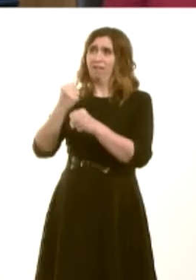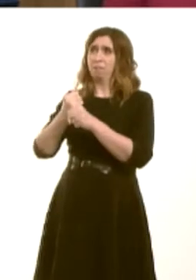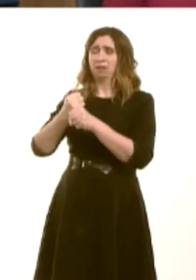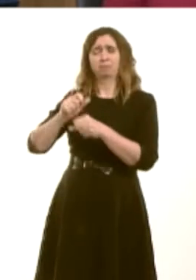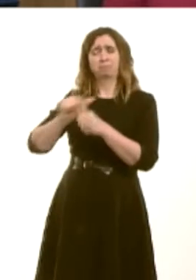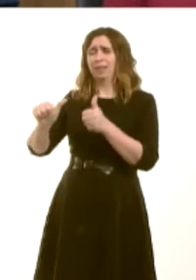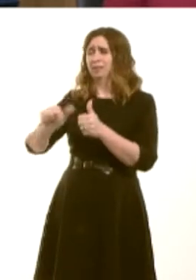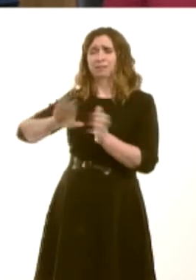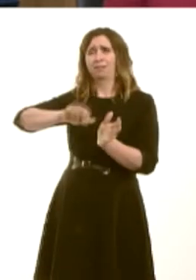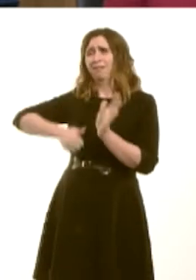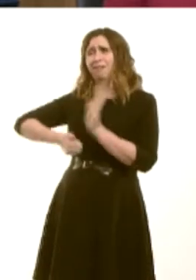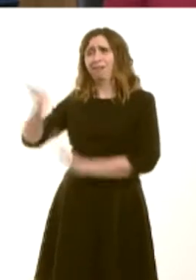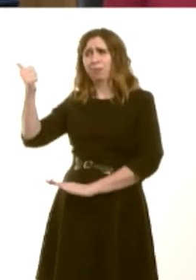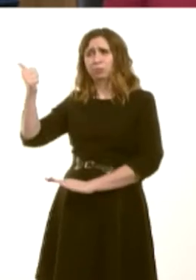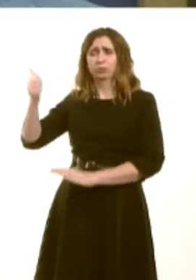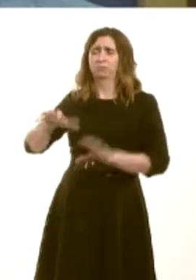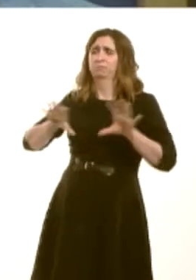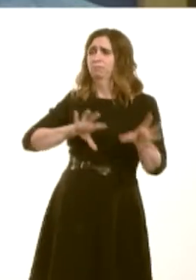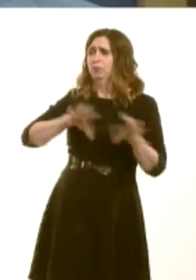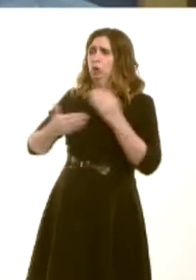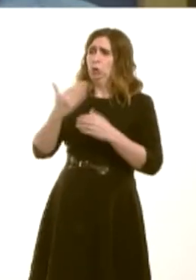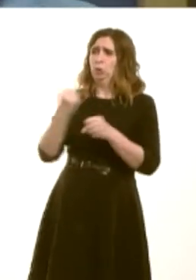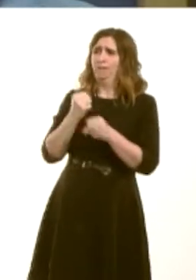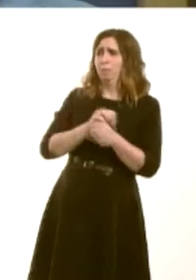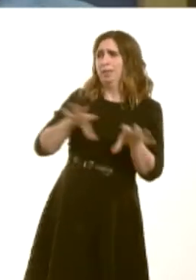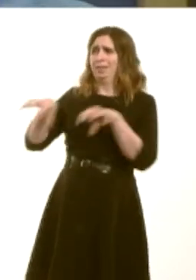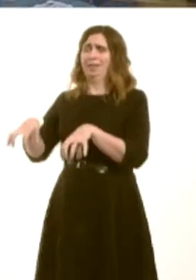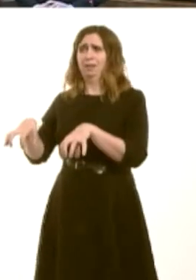clearly. Y Llywydd / The Presiding Officer: I didnít